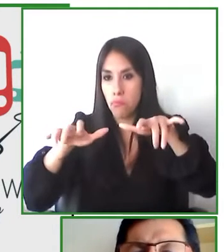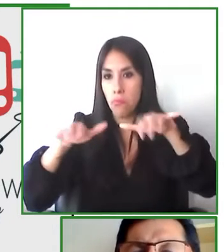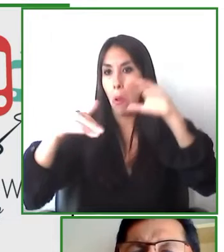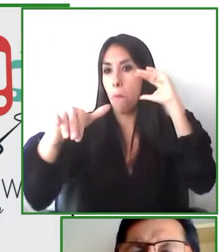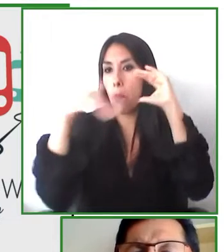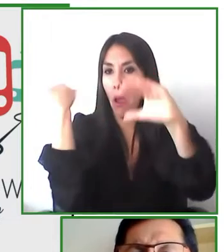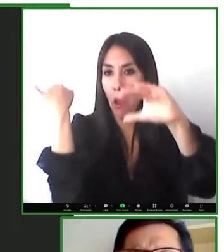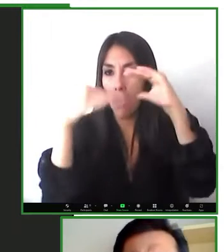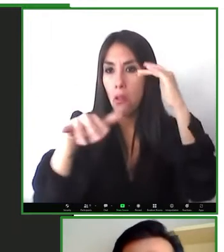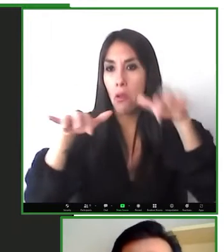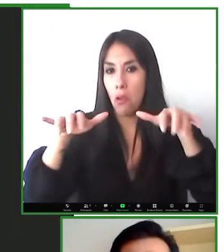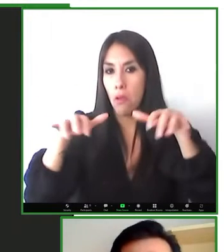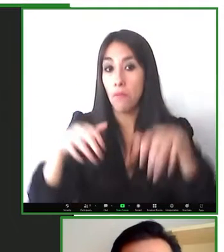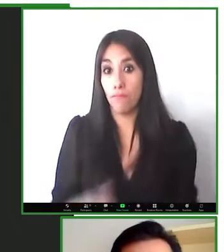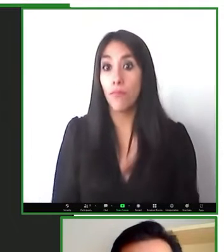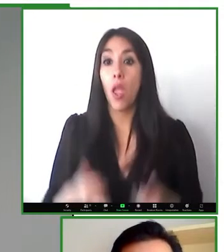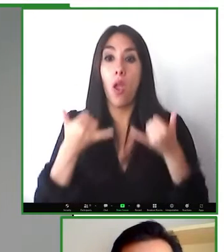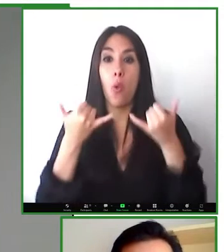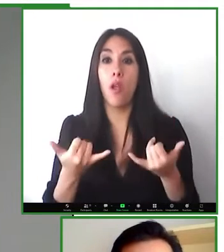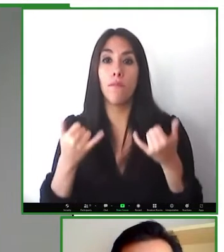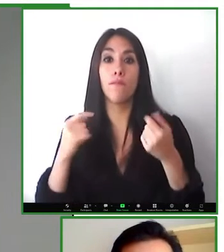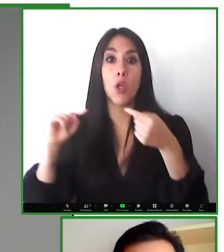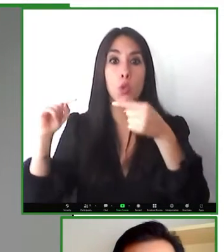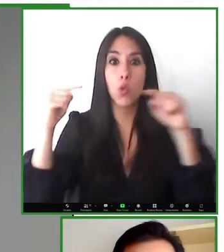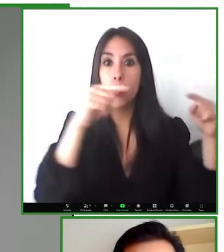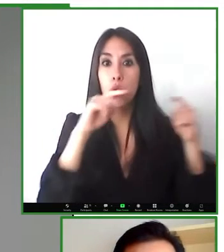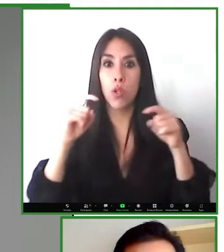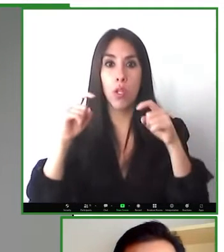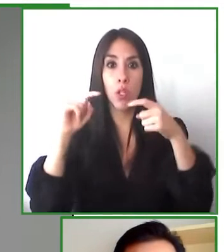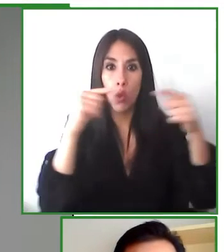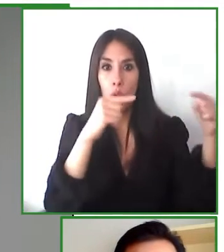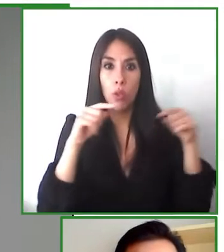in touch with me and hopefully we will have time for a question and answer